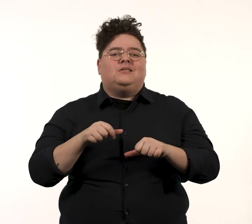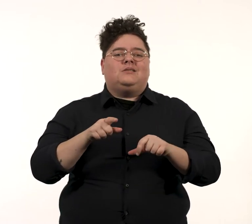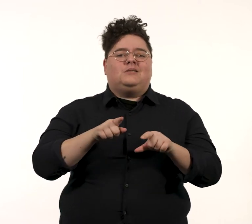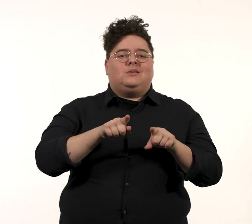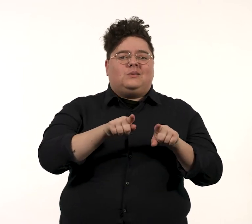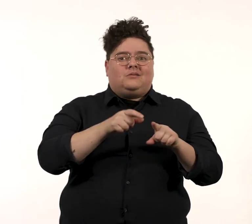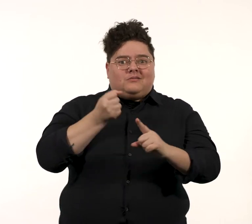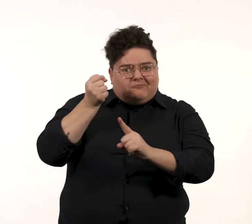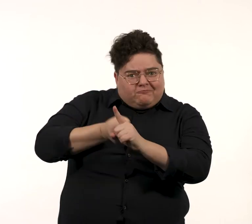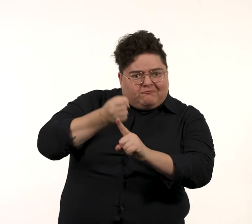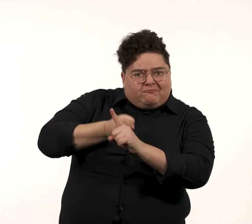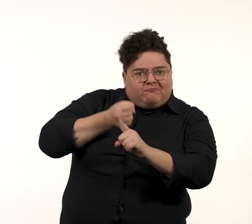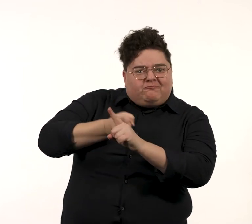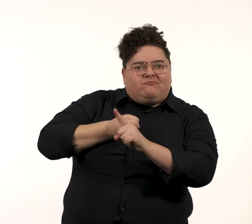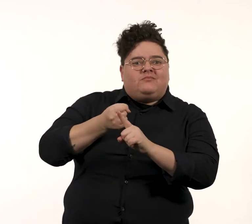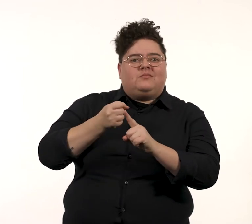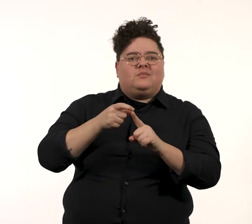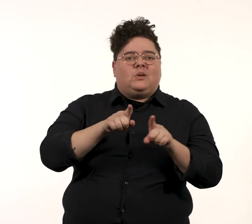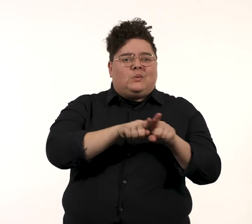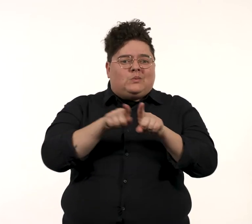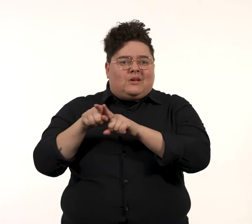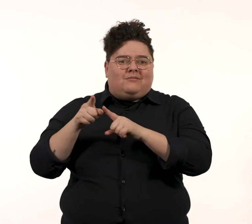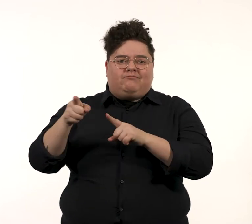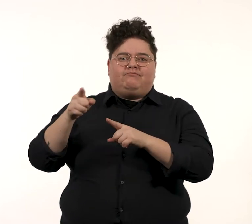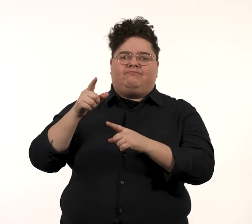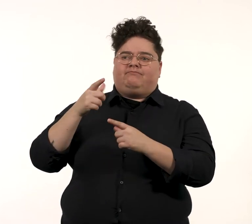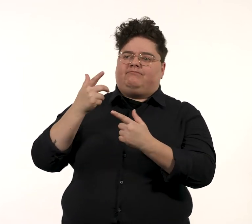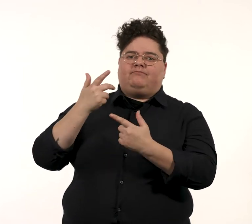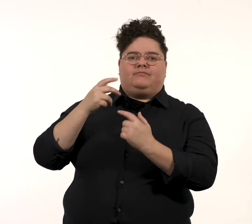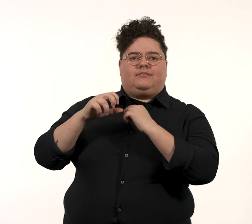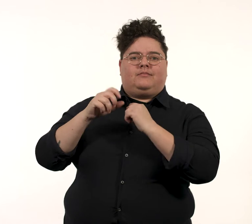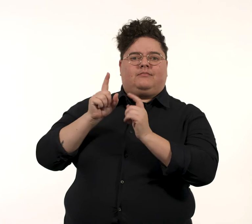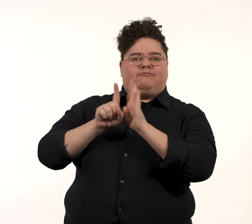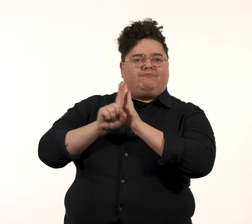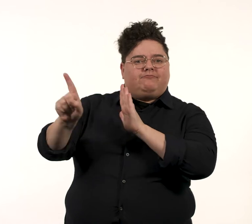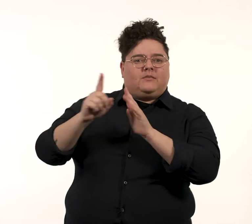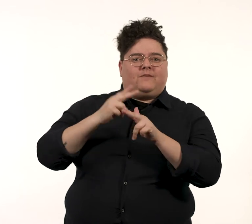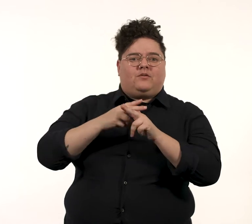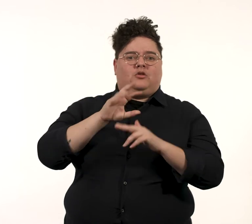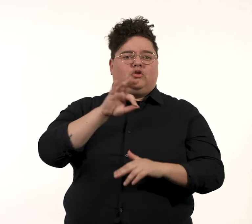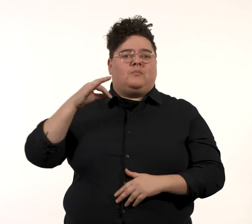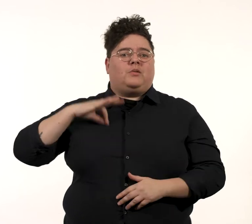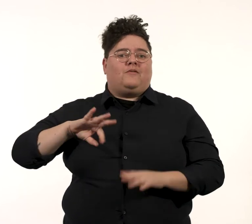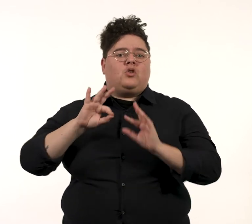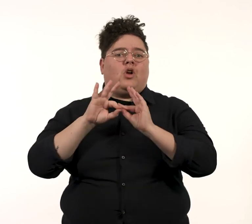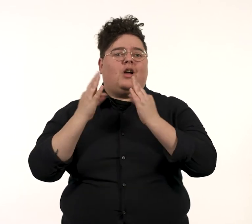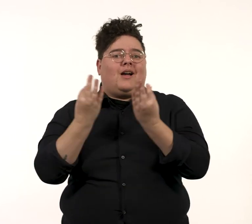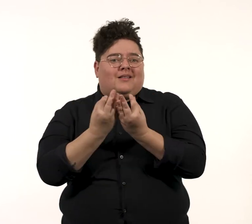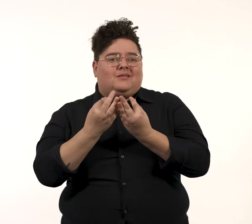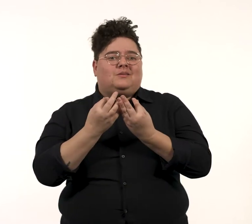as an ambassador to NFP organisation,